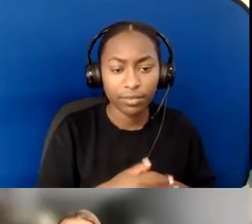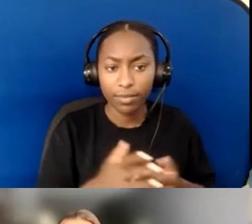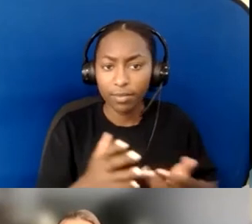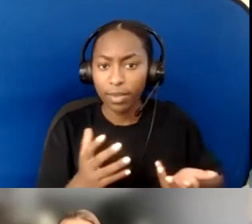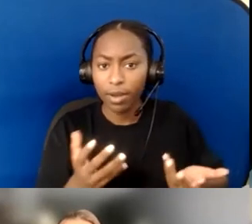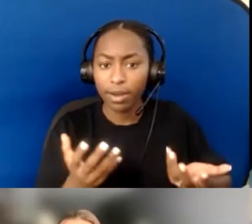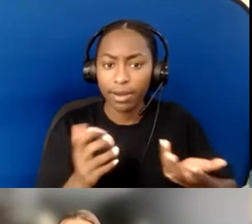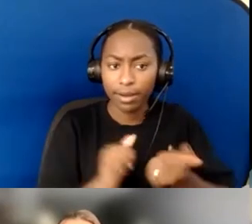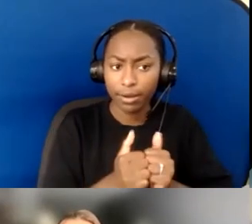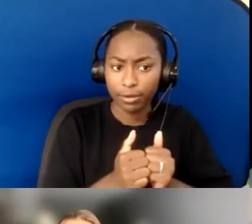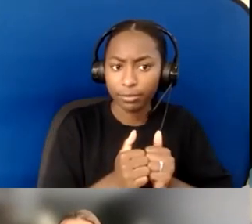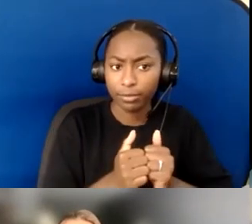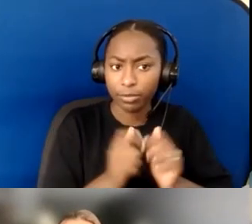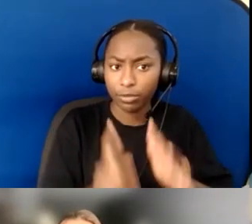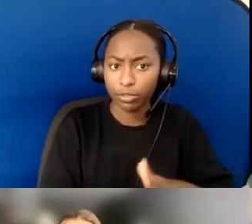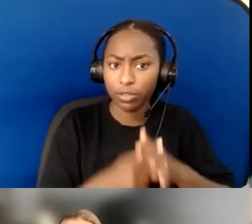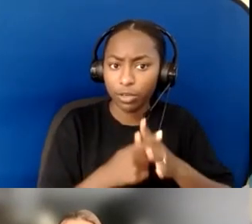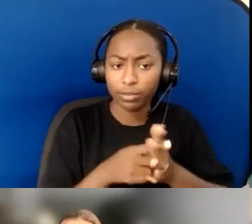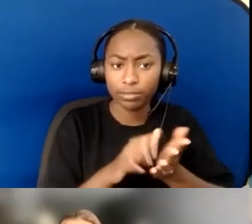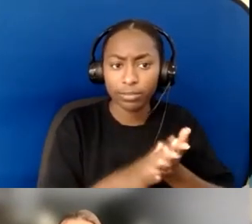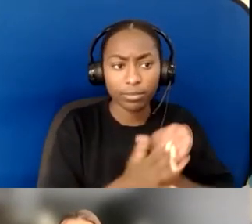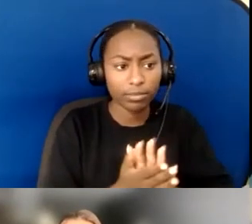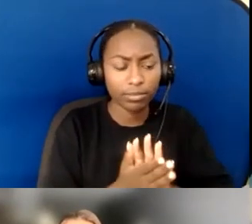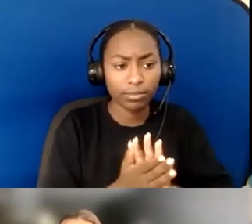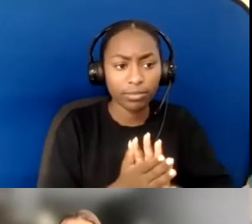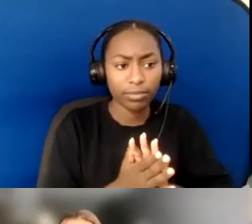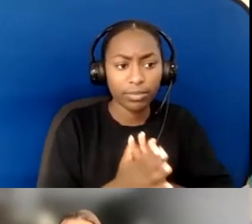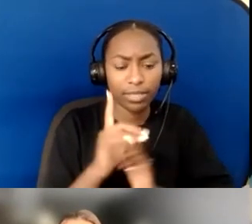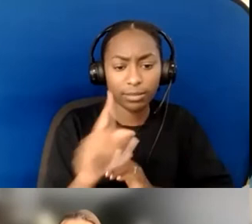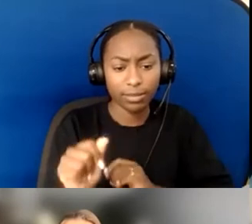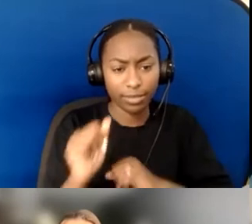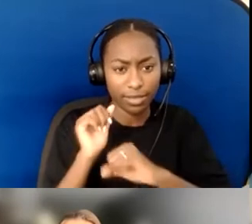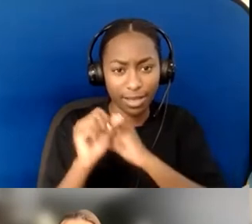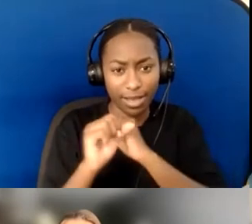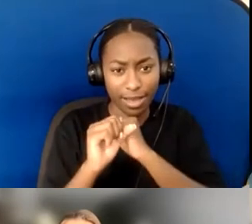There is a lot of information that was shared in the last two days [chuckles],